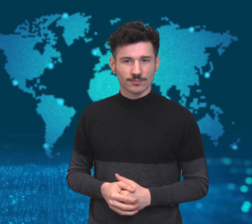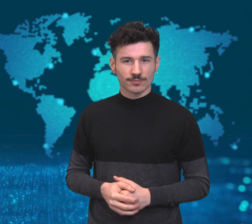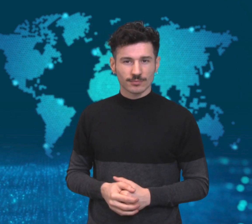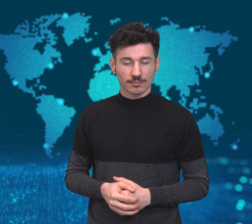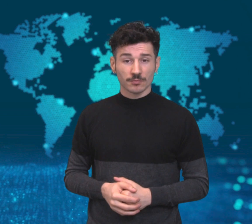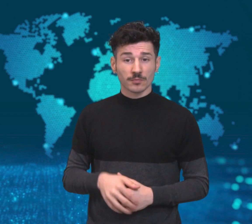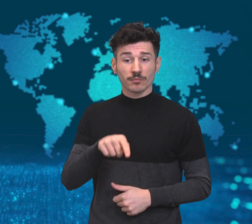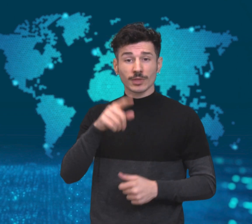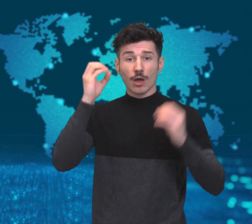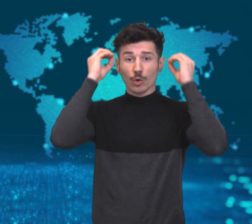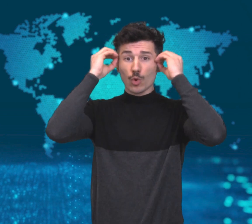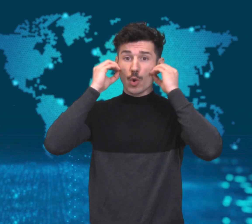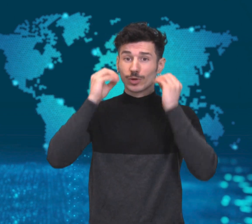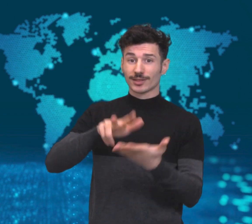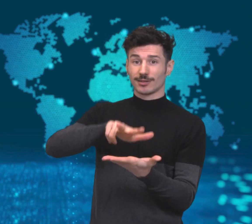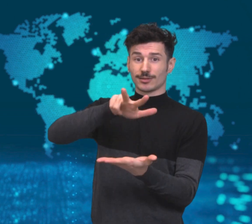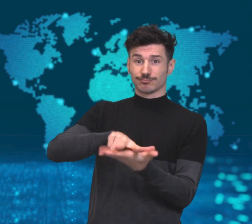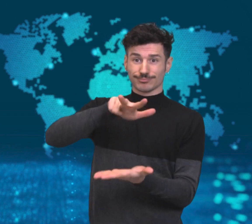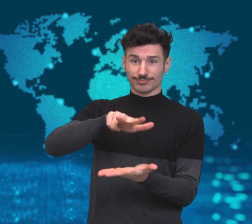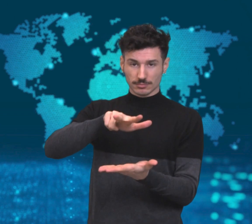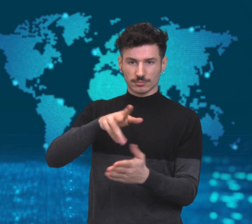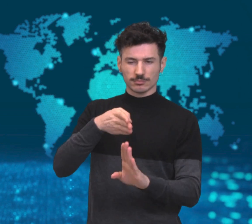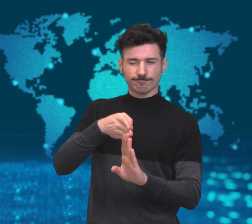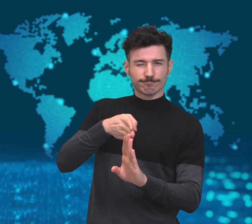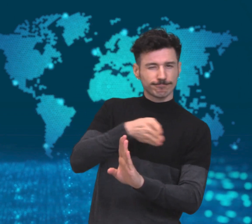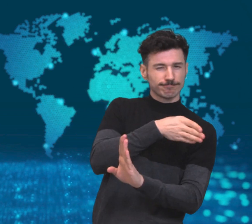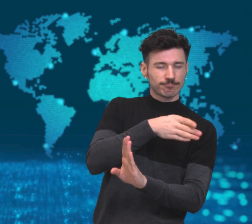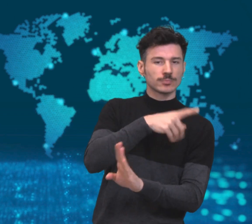female officers were not physically and